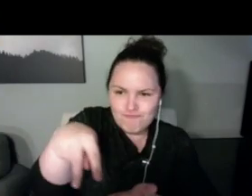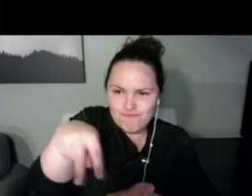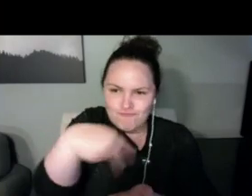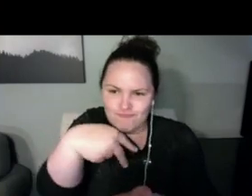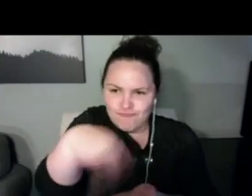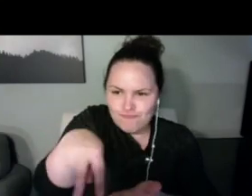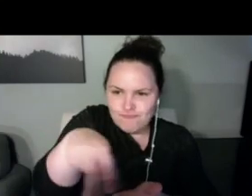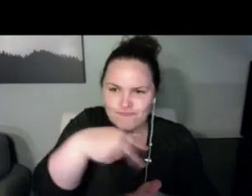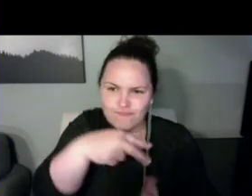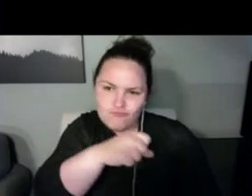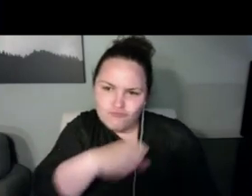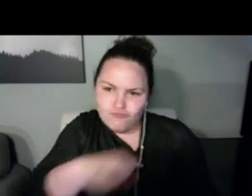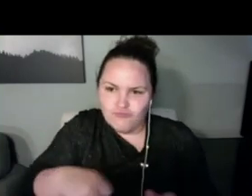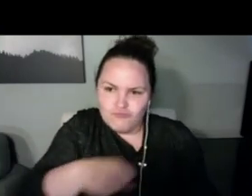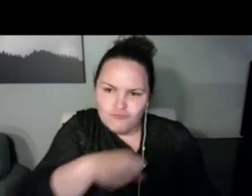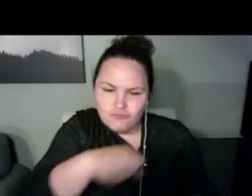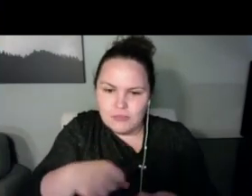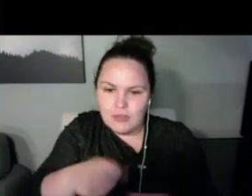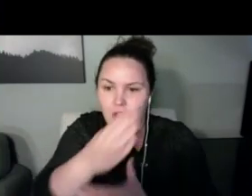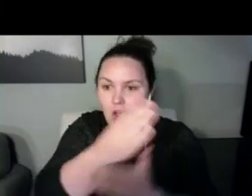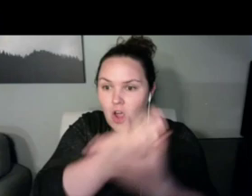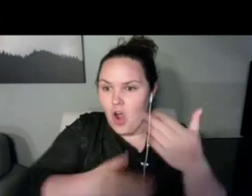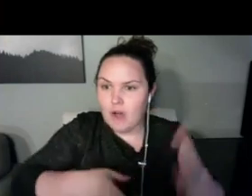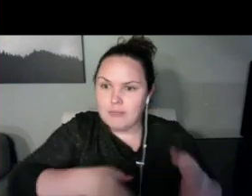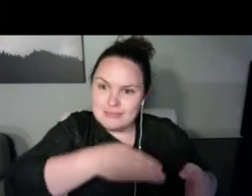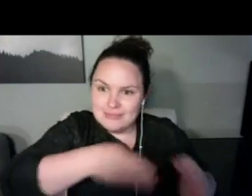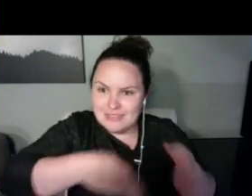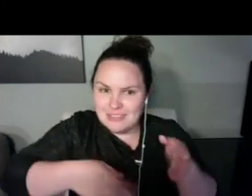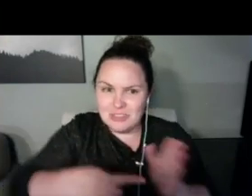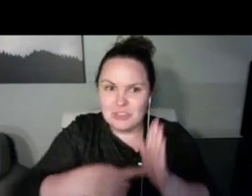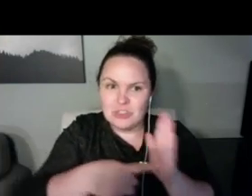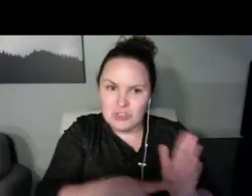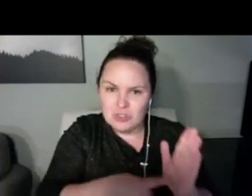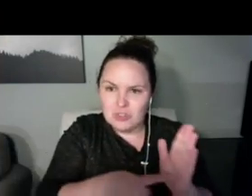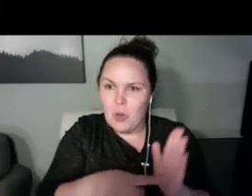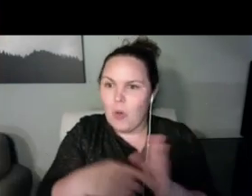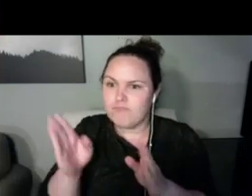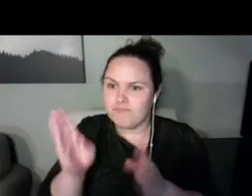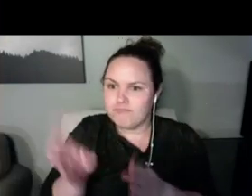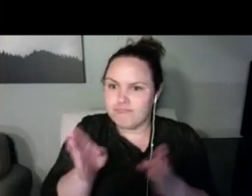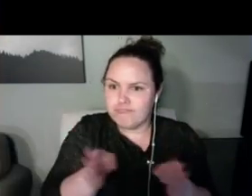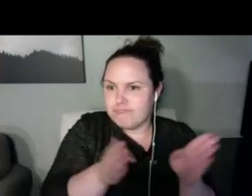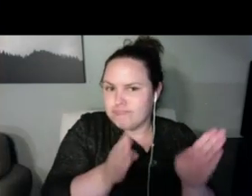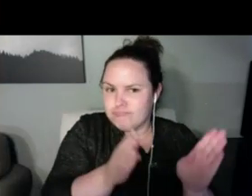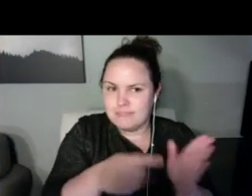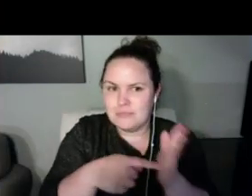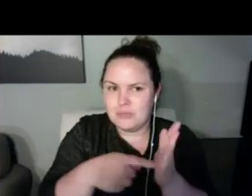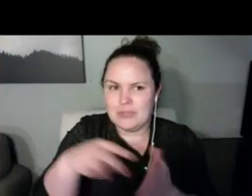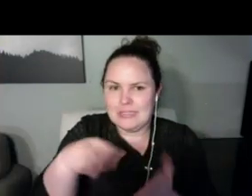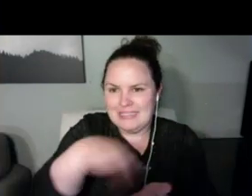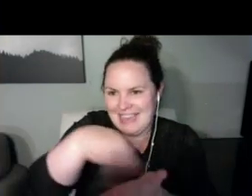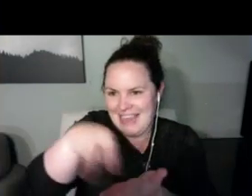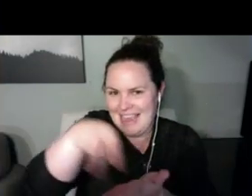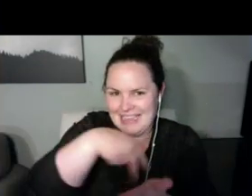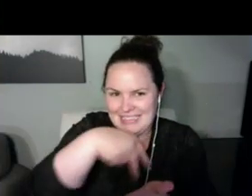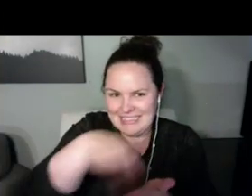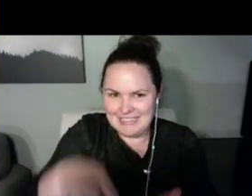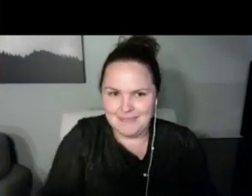to do? Were you going to do something else but then you decided to do what you ended up doing? Anything like that.